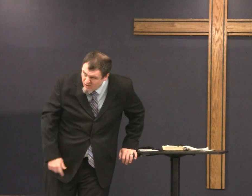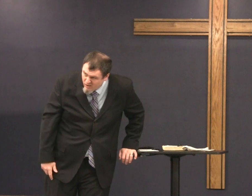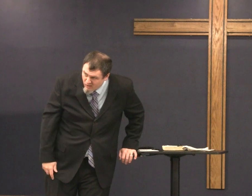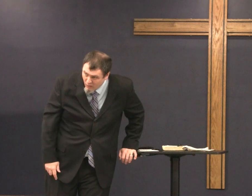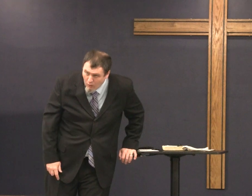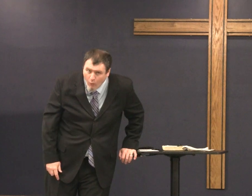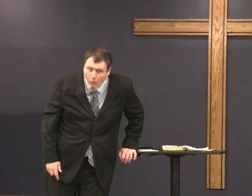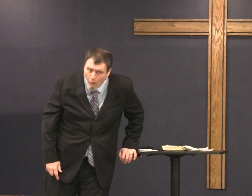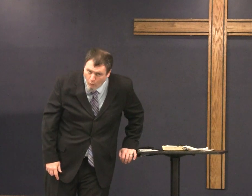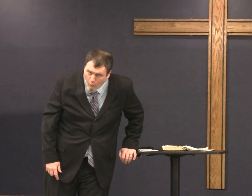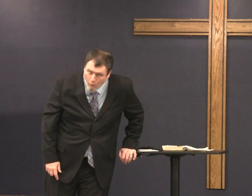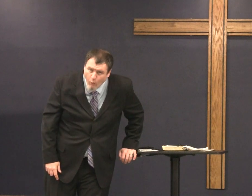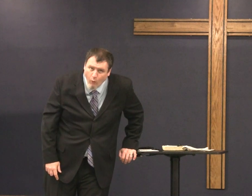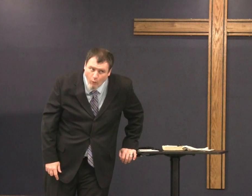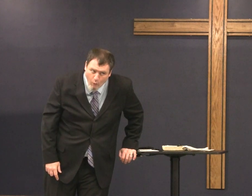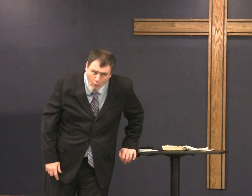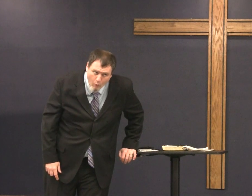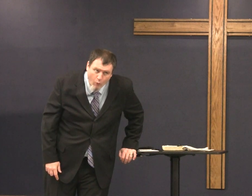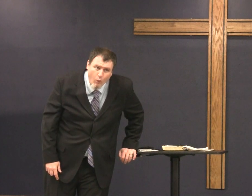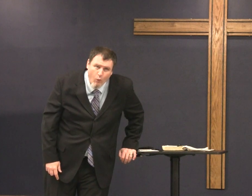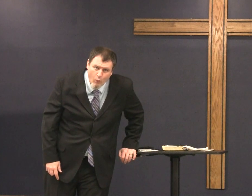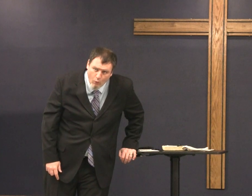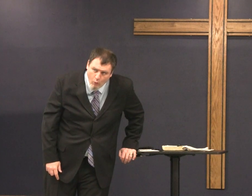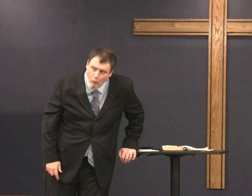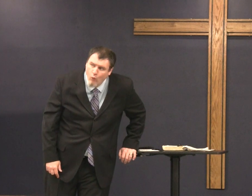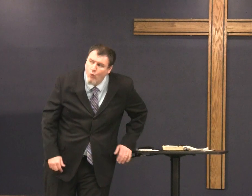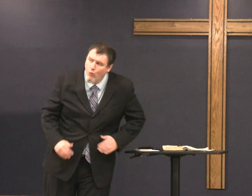does God provide for me oh yes